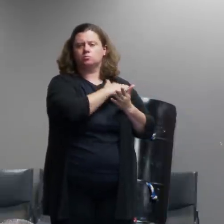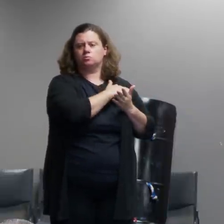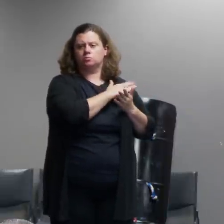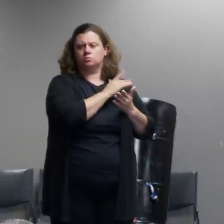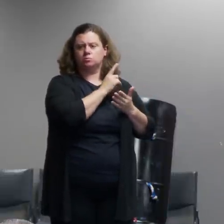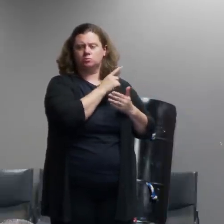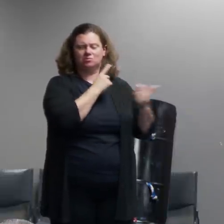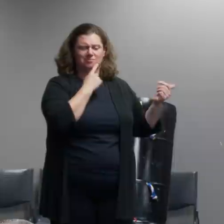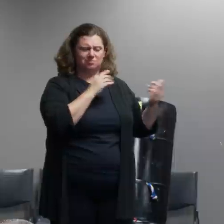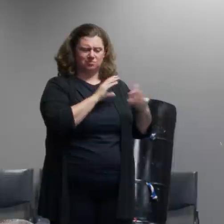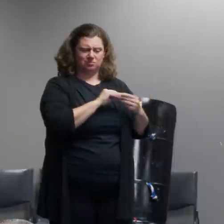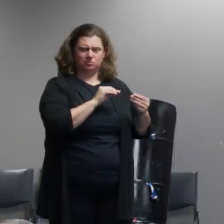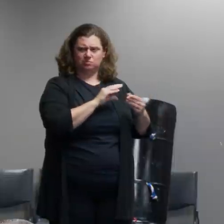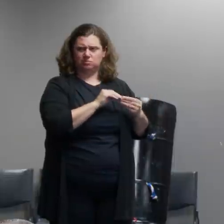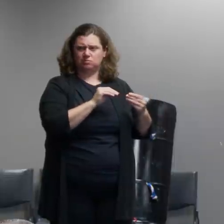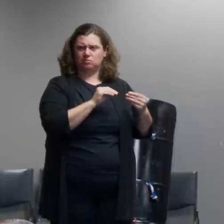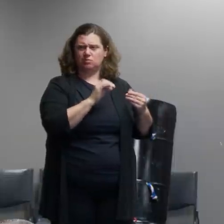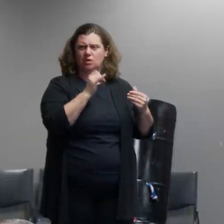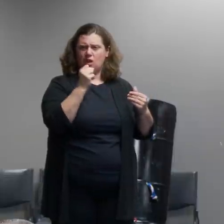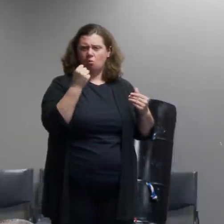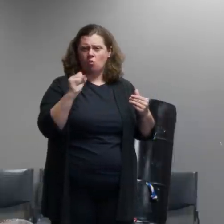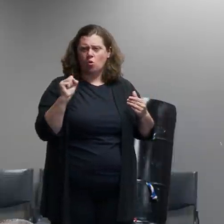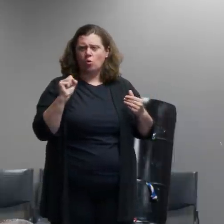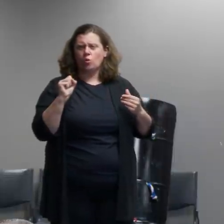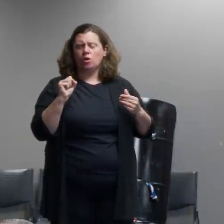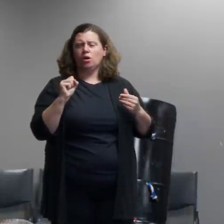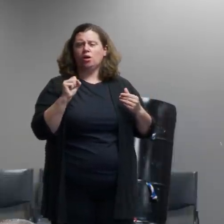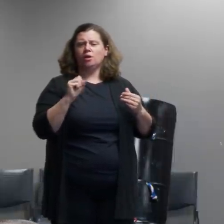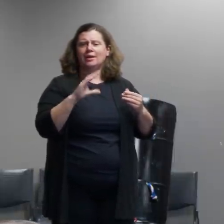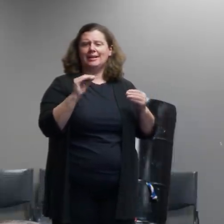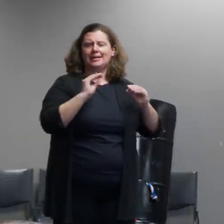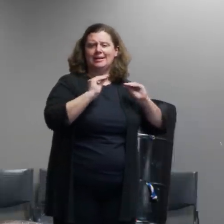protesters versus educators the east side versus the west side kind of